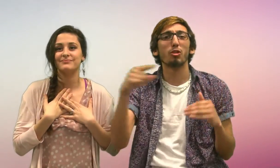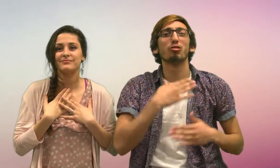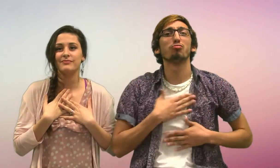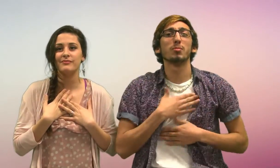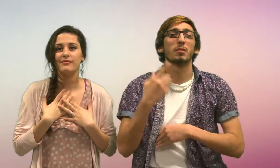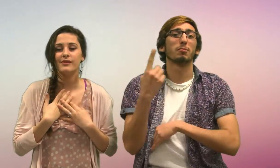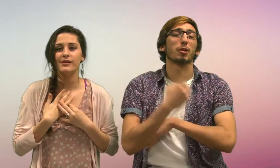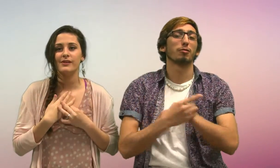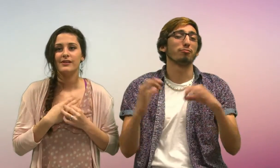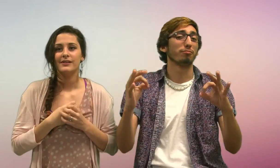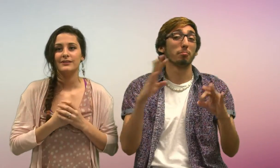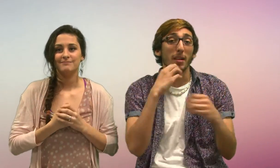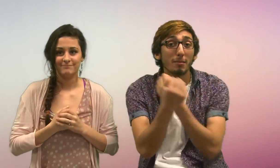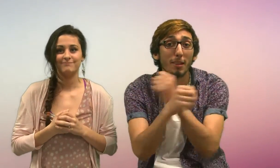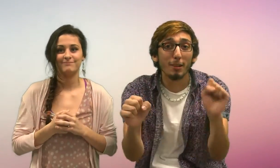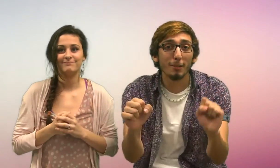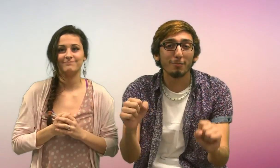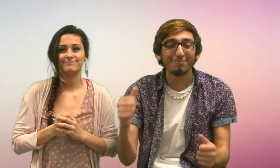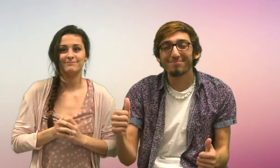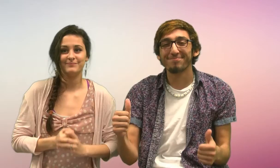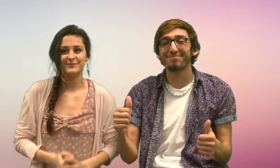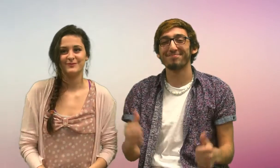I hope you enjoy your day and be safe!